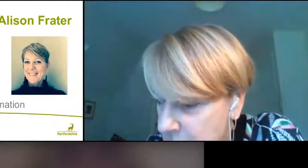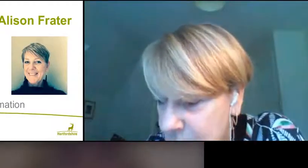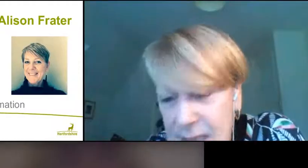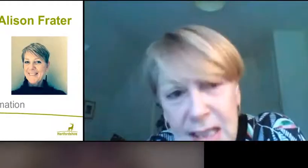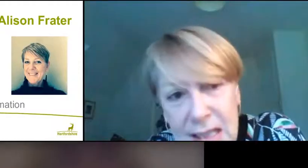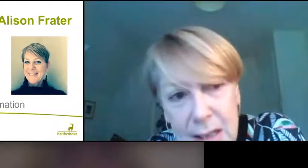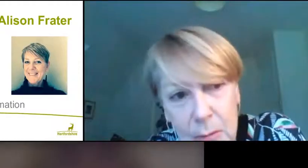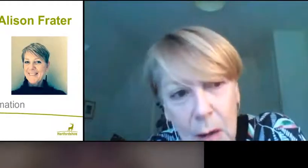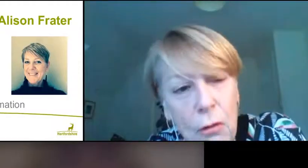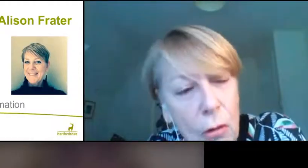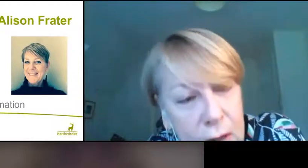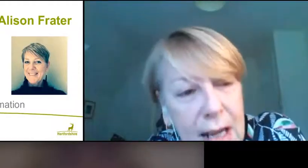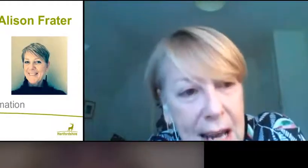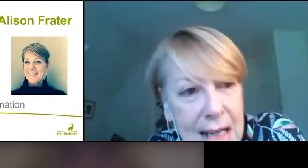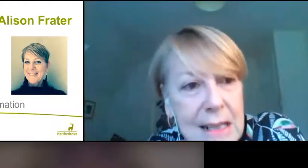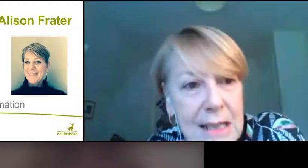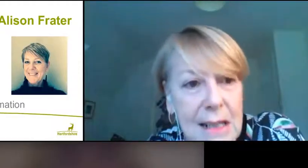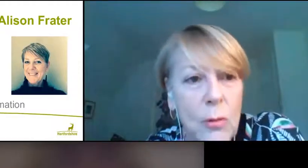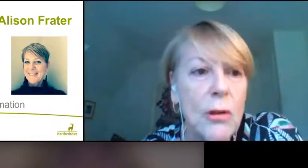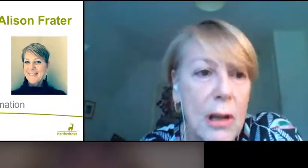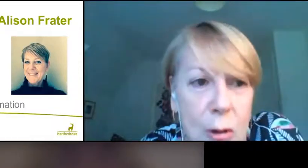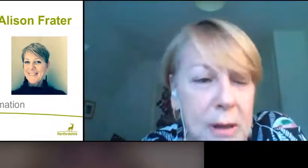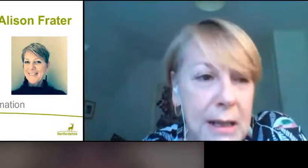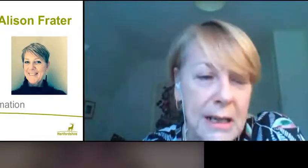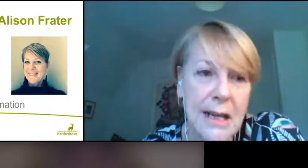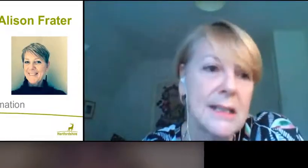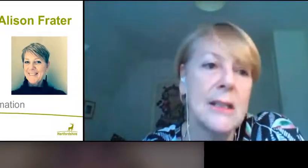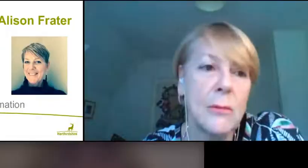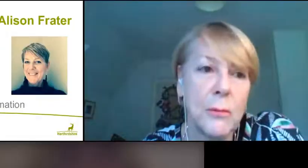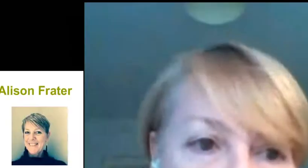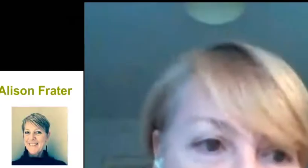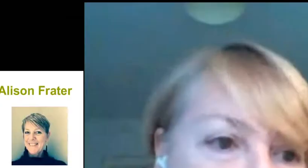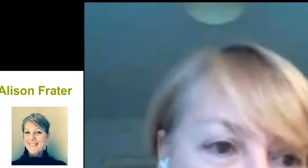So it's a system and we're all connected, and we're all globally connected. And you'll have